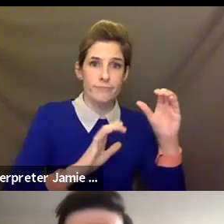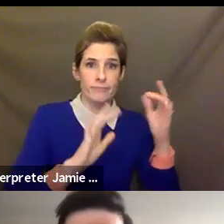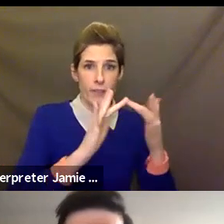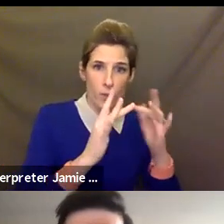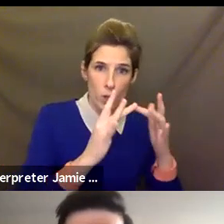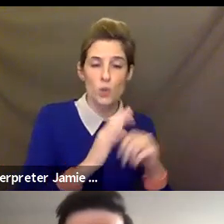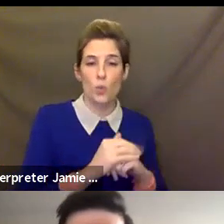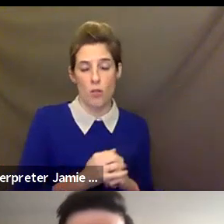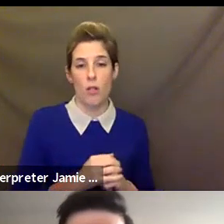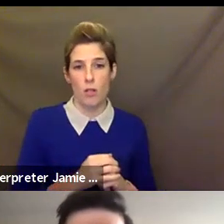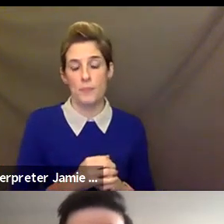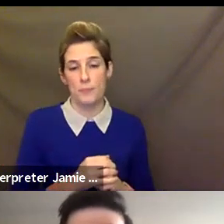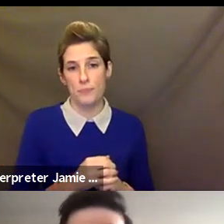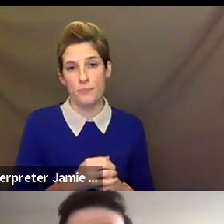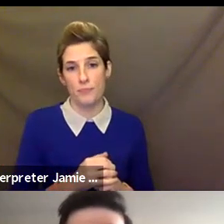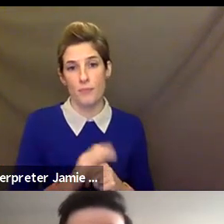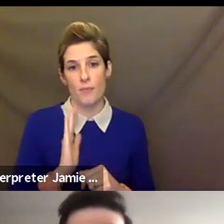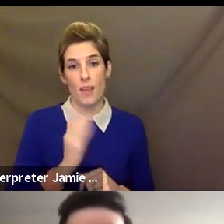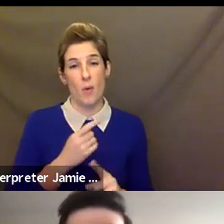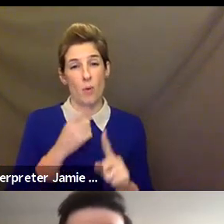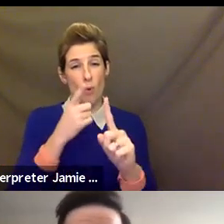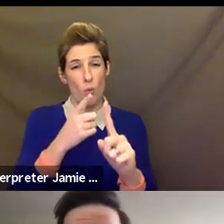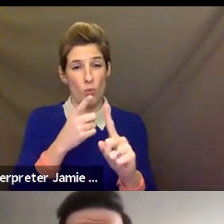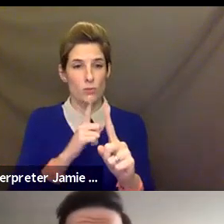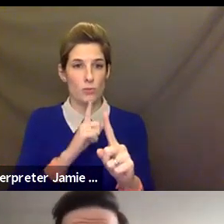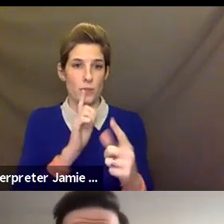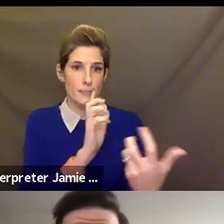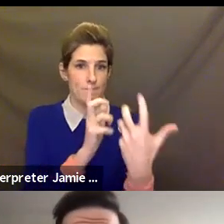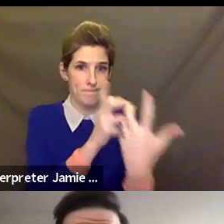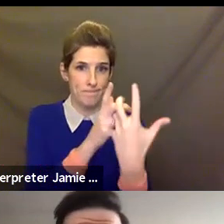meet the needs of students that were facing challenges as well